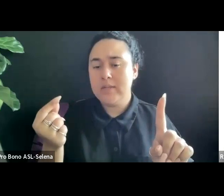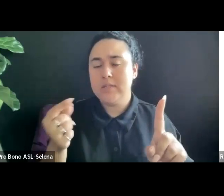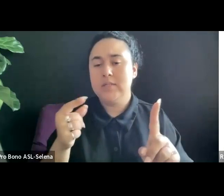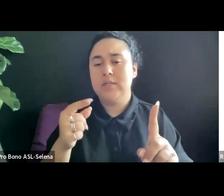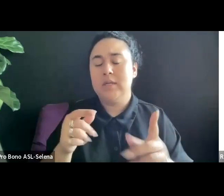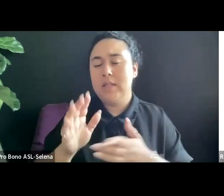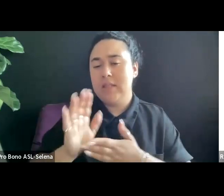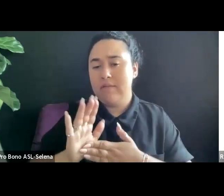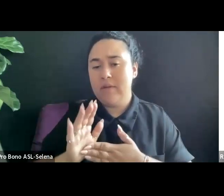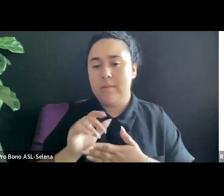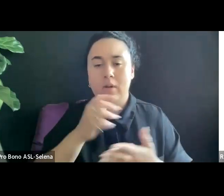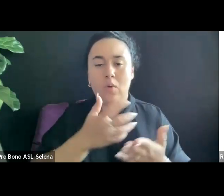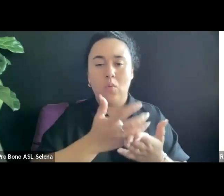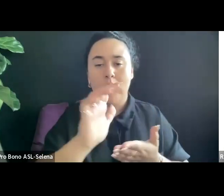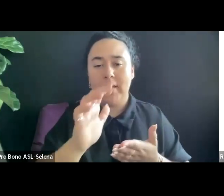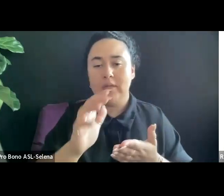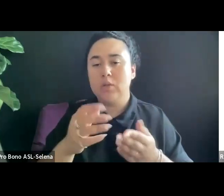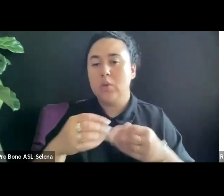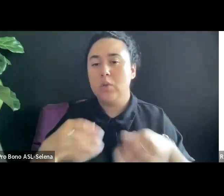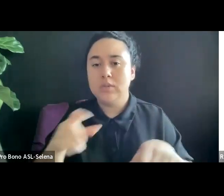WASTING OR LOSING YOUR TIME AND MONEY.